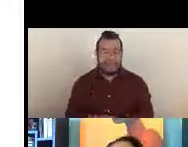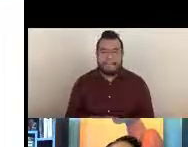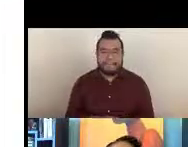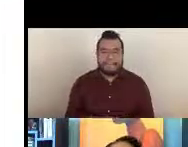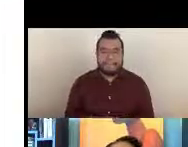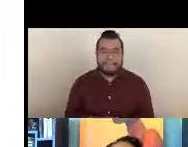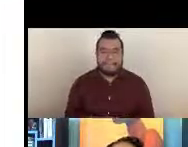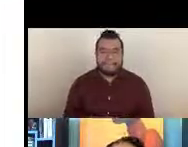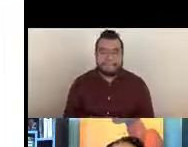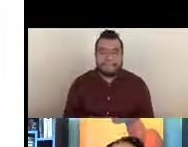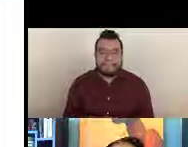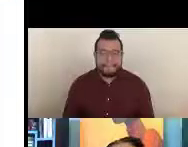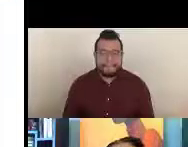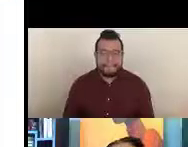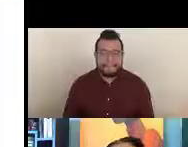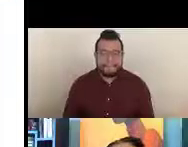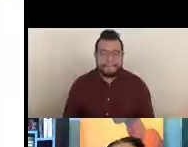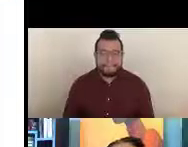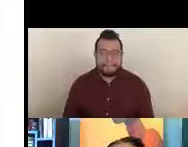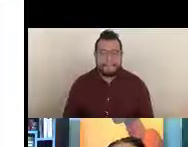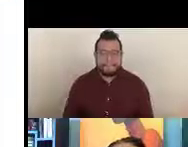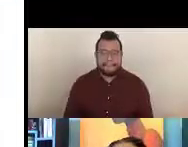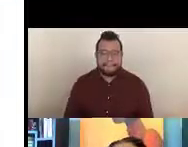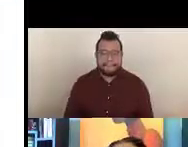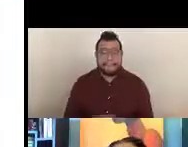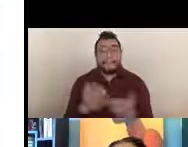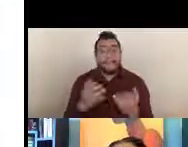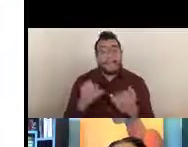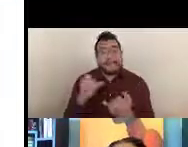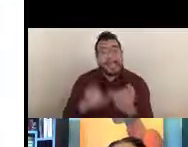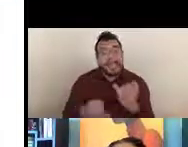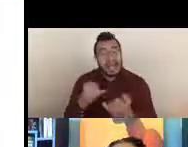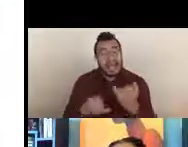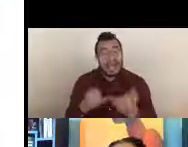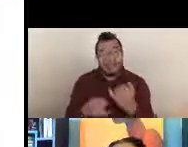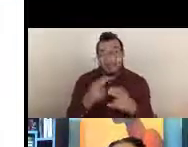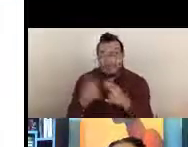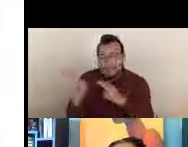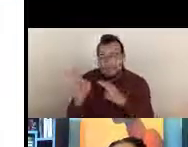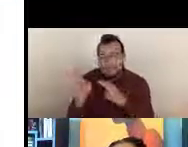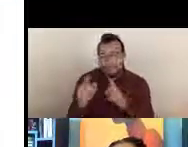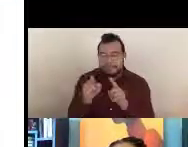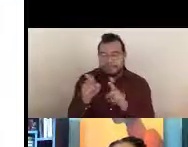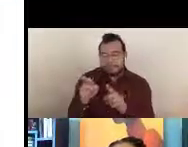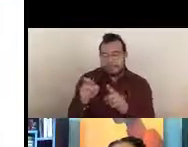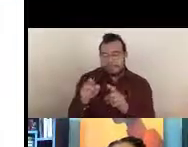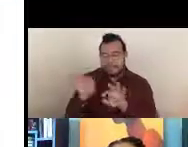for those recommended study sections. And lastly I briefly want to draw your attention to study section rosters.